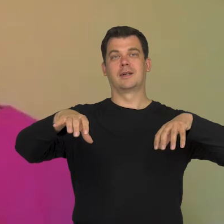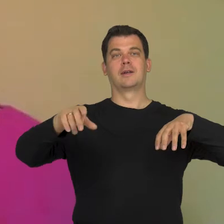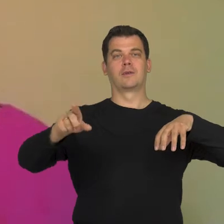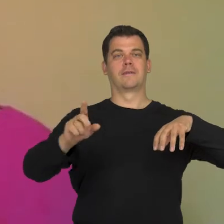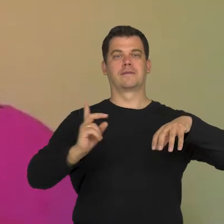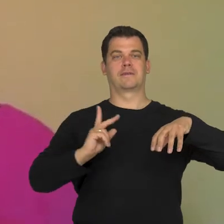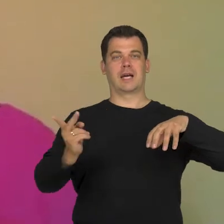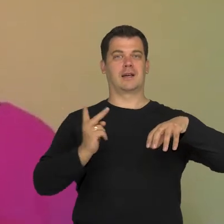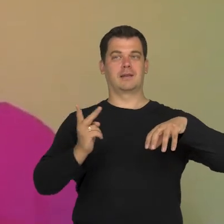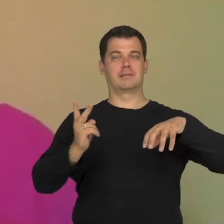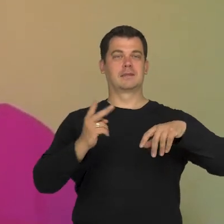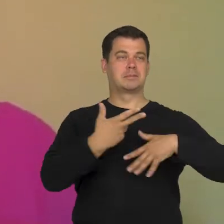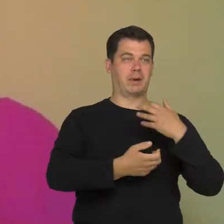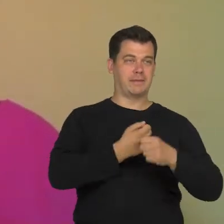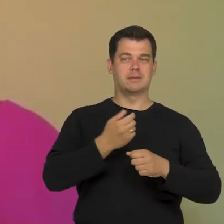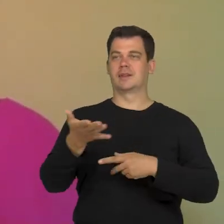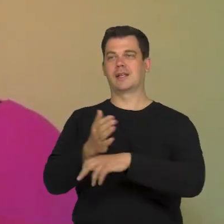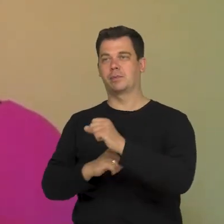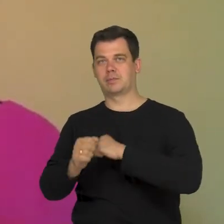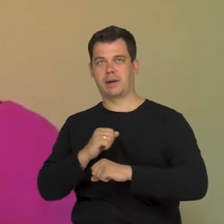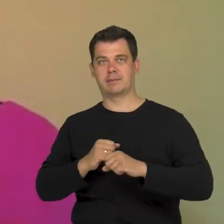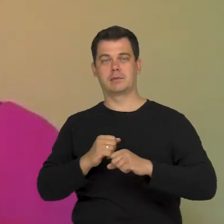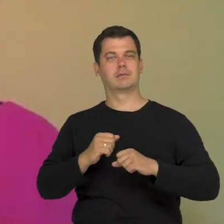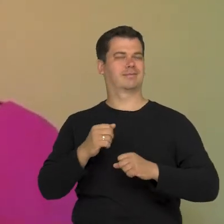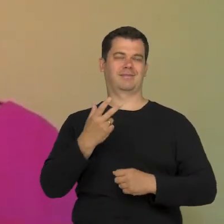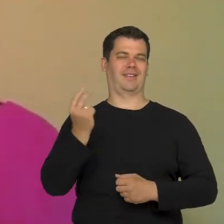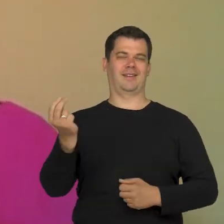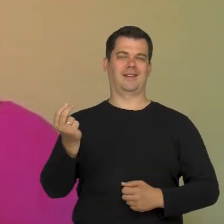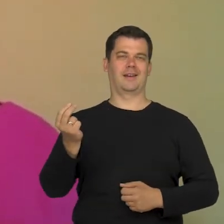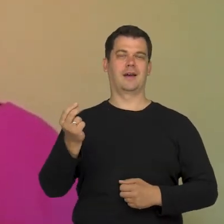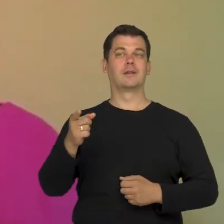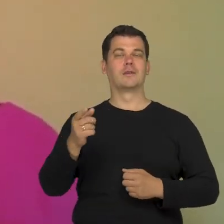at able and disabled bodies in a context of diversity.